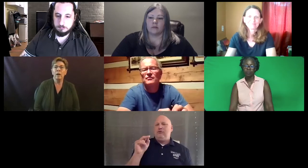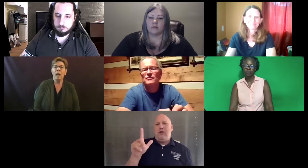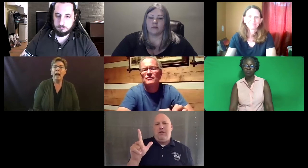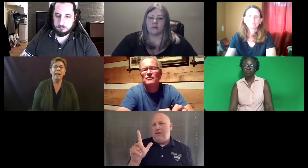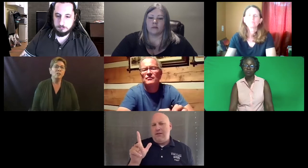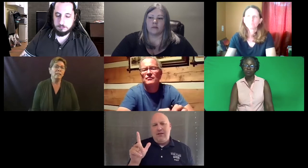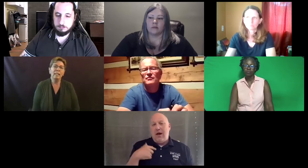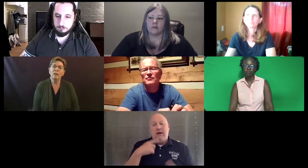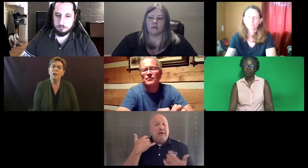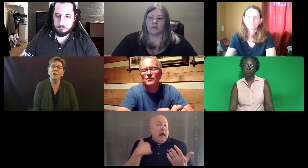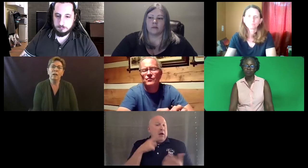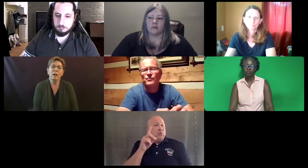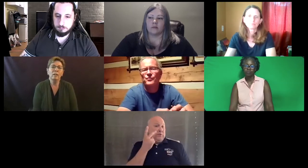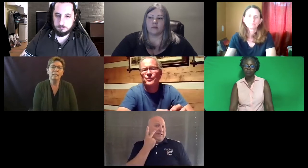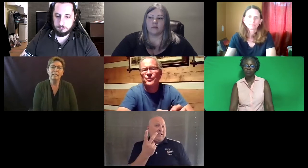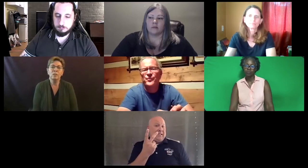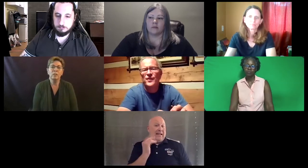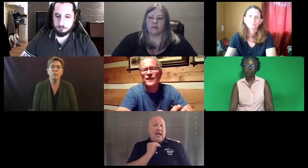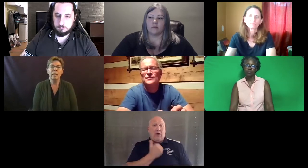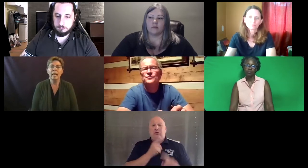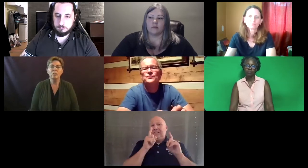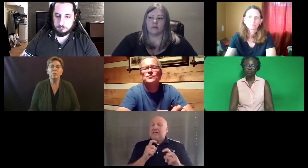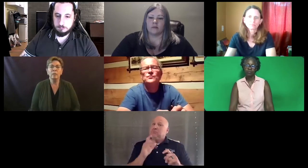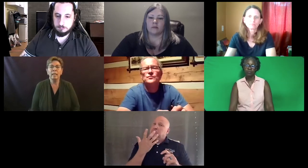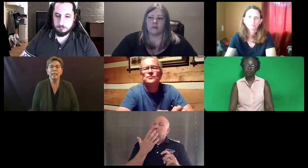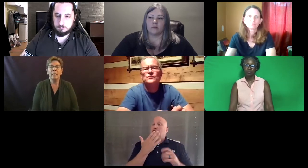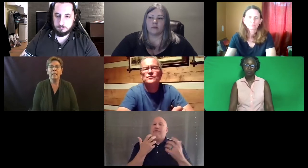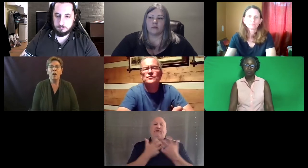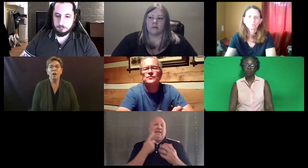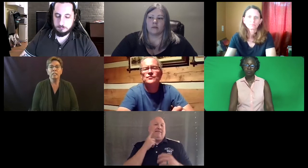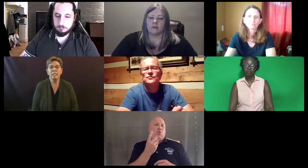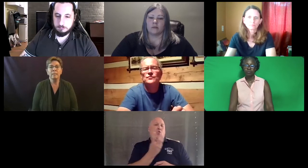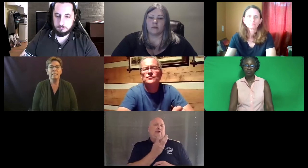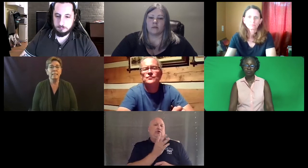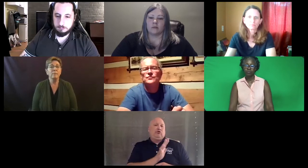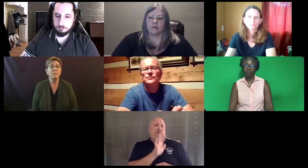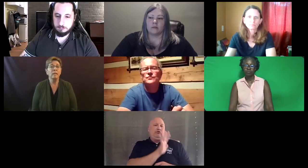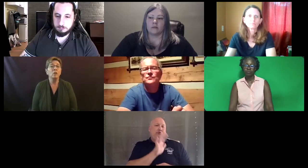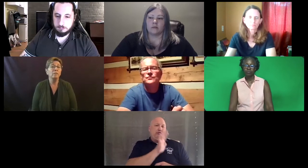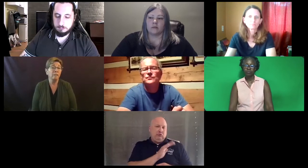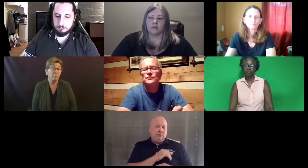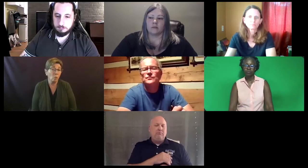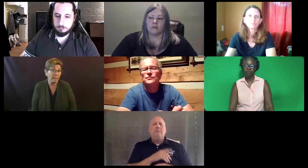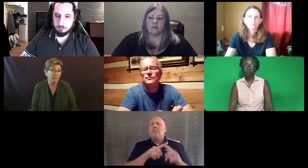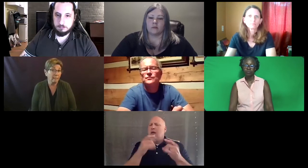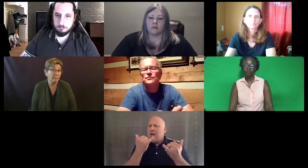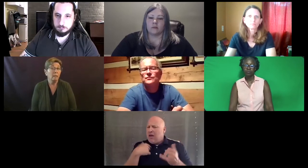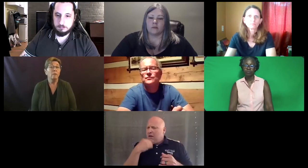I actually think our test is regional. And our assessment does seem to be a good fit for the West.